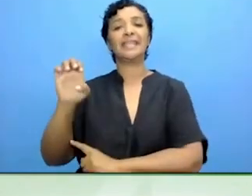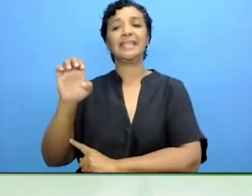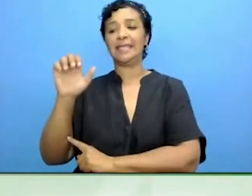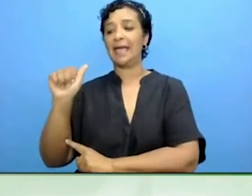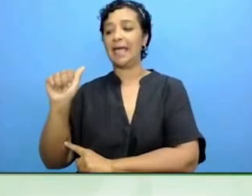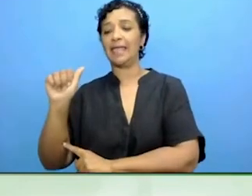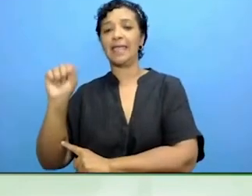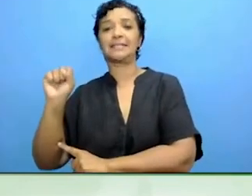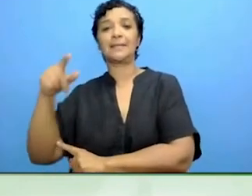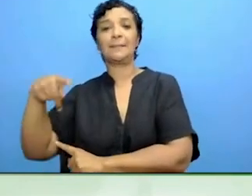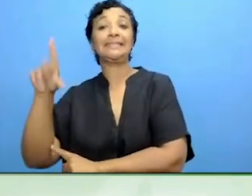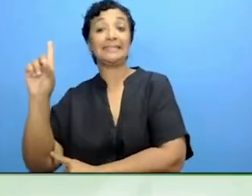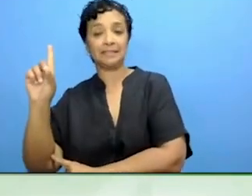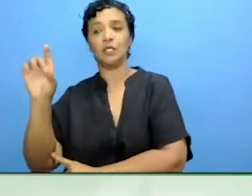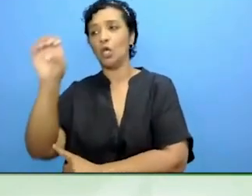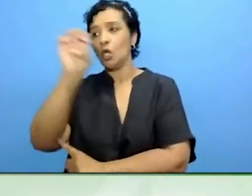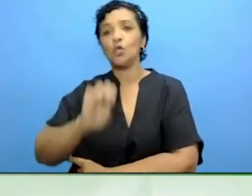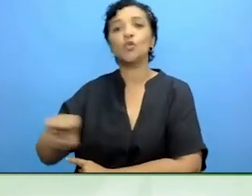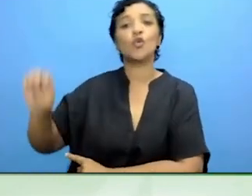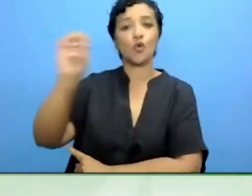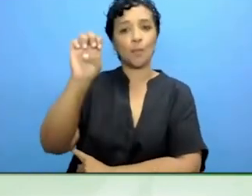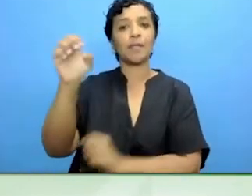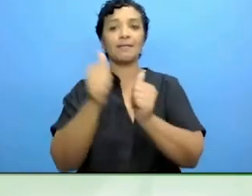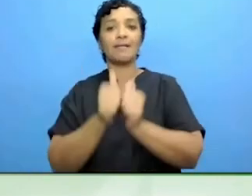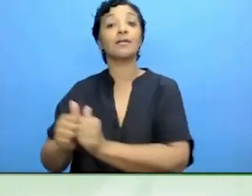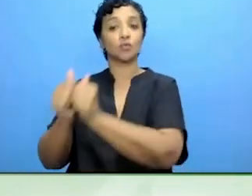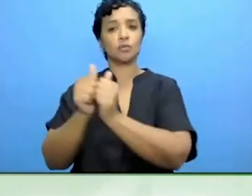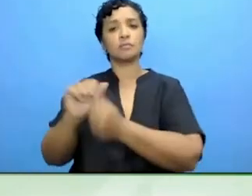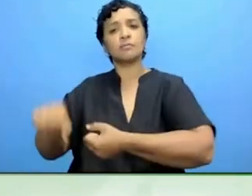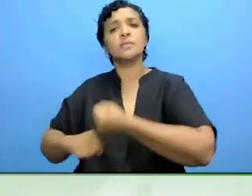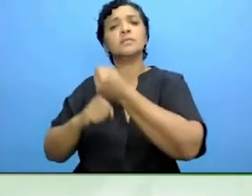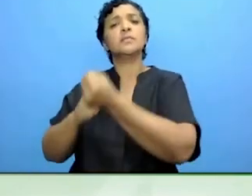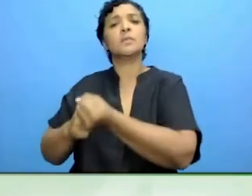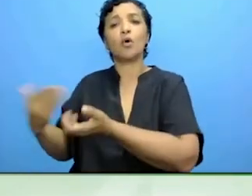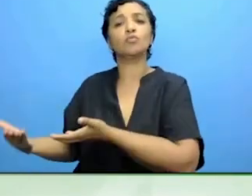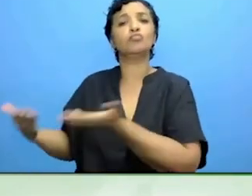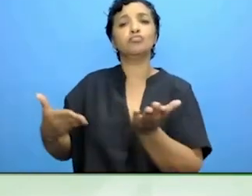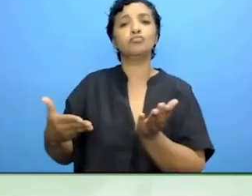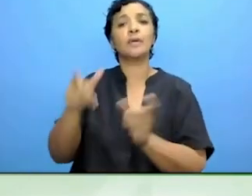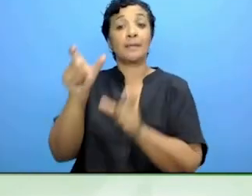Association in Support of Service Providers for People with Disabilities. Welcome Jim.